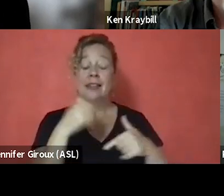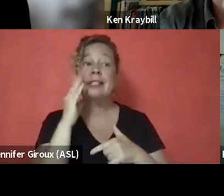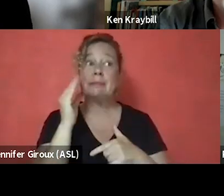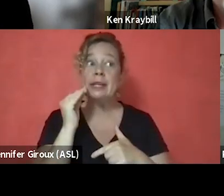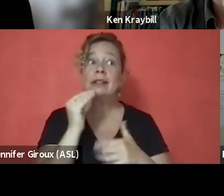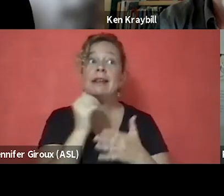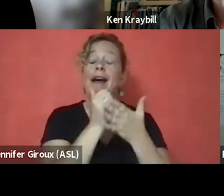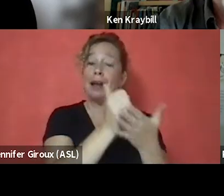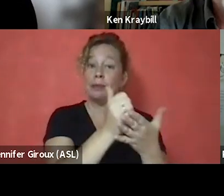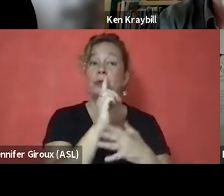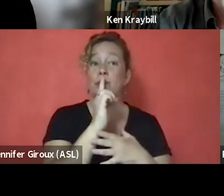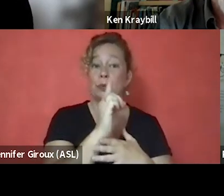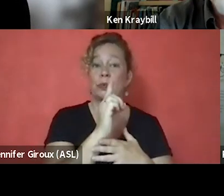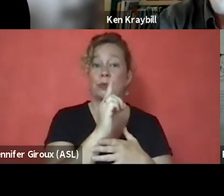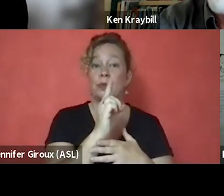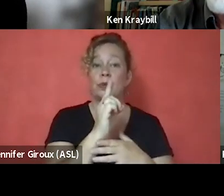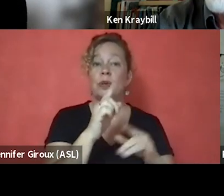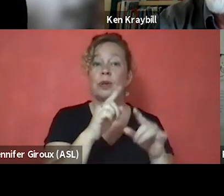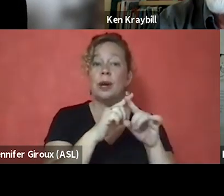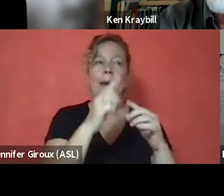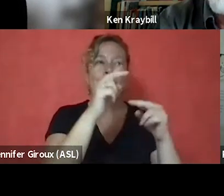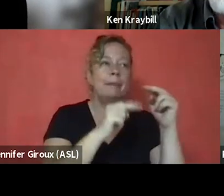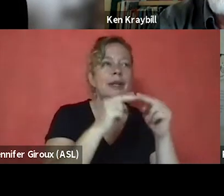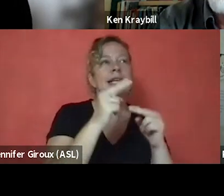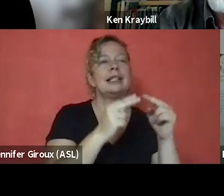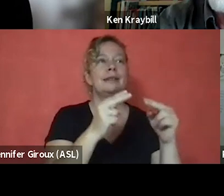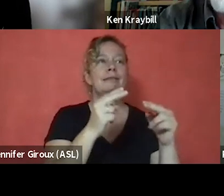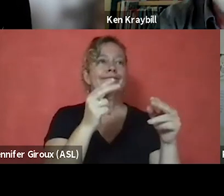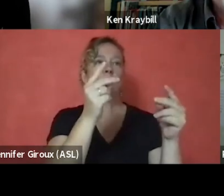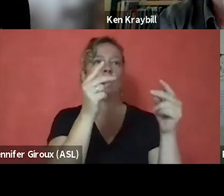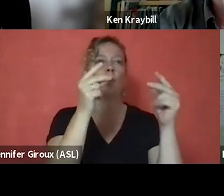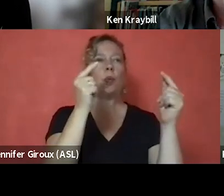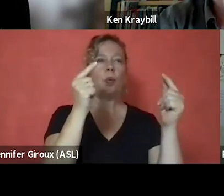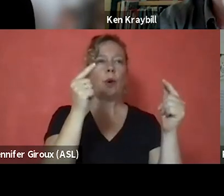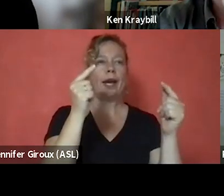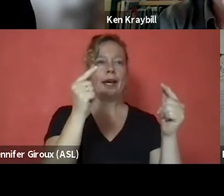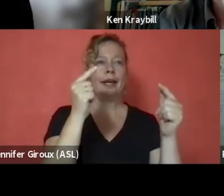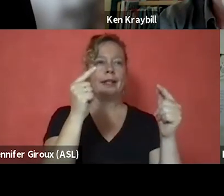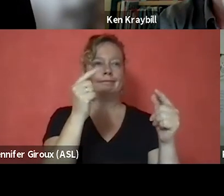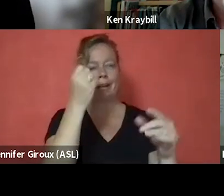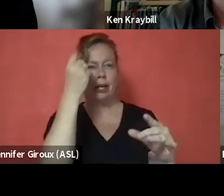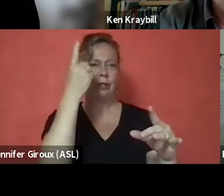in terms of building some quick credibility, identifying ways to engage,